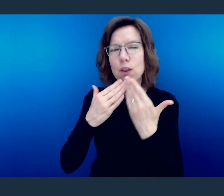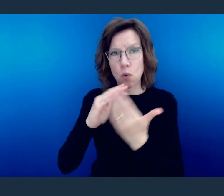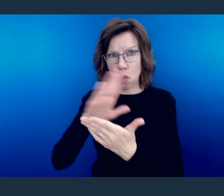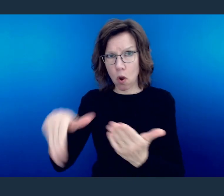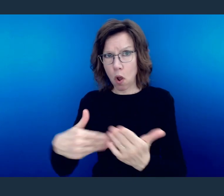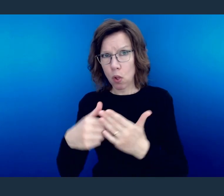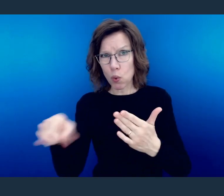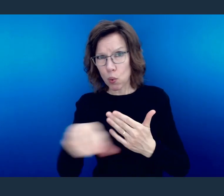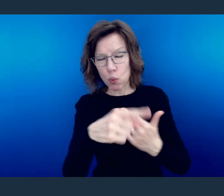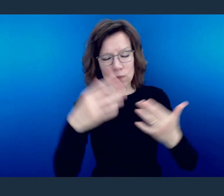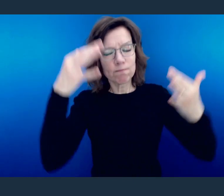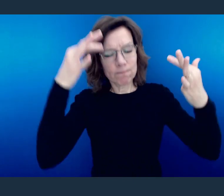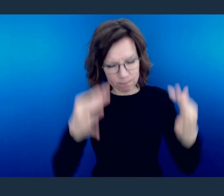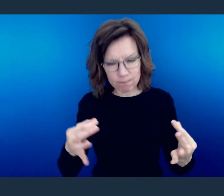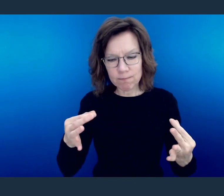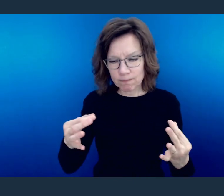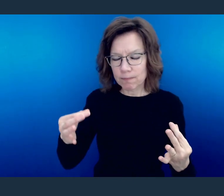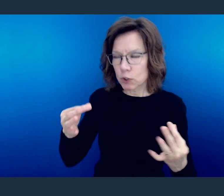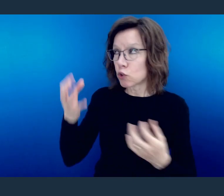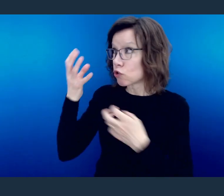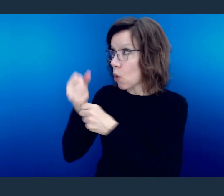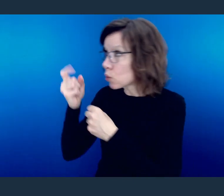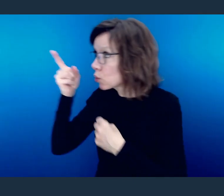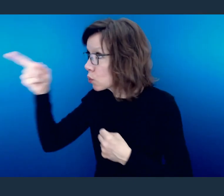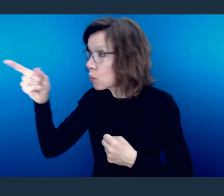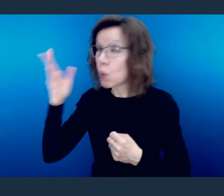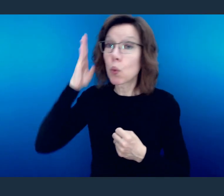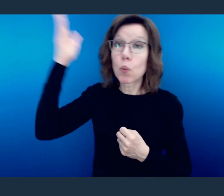who has just made a decision for You, who has made a decision for You, or who will make